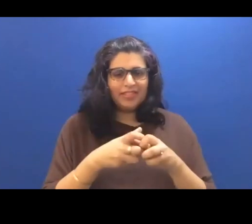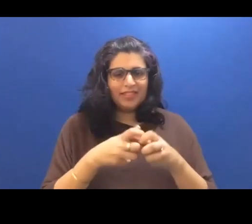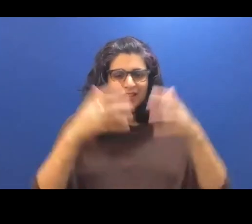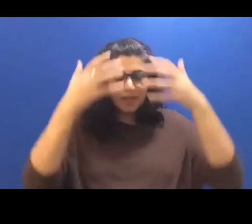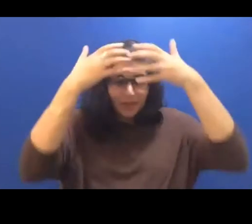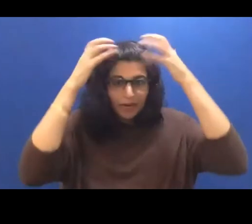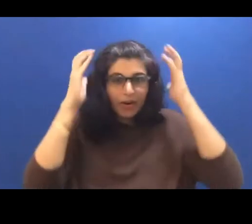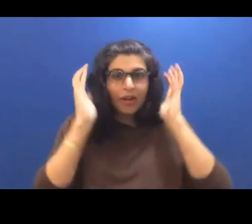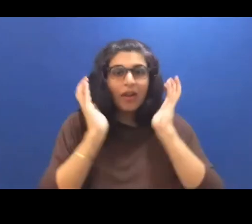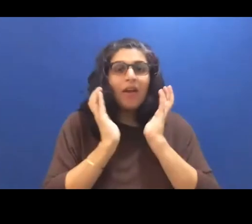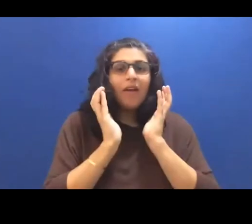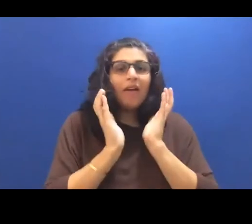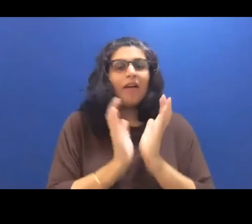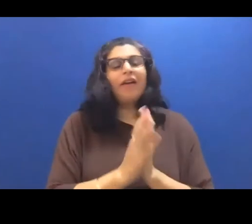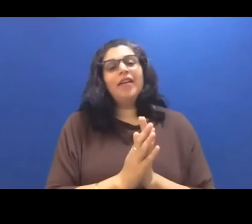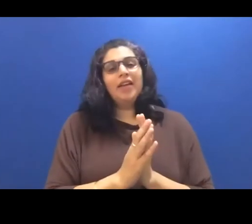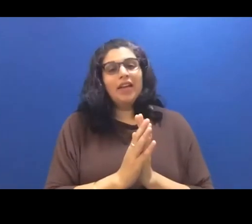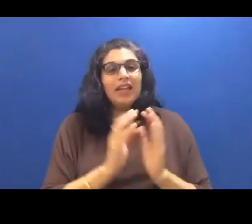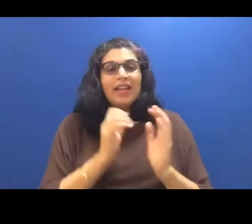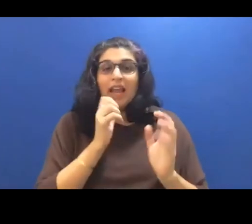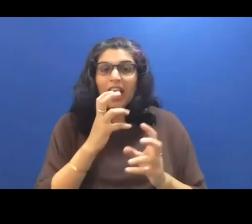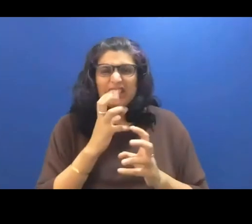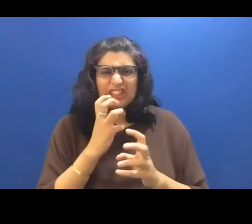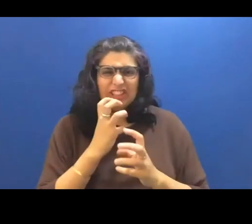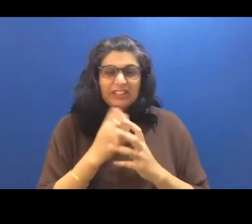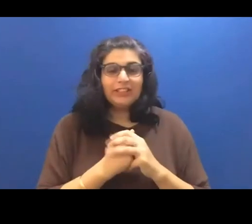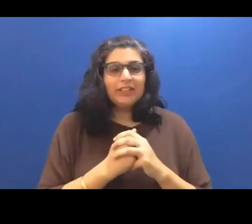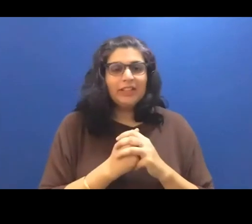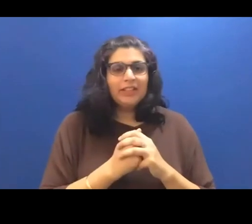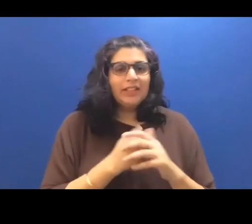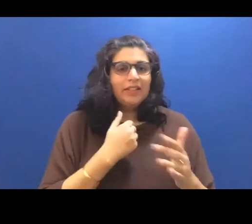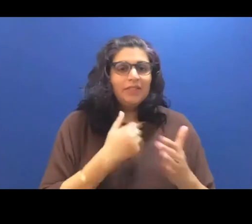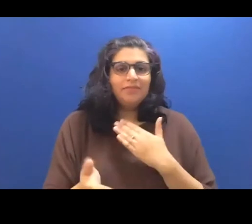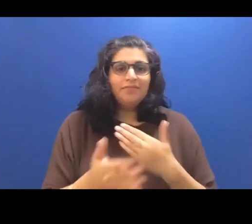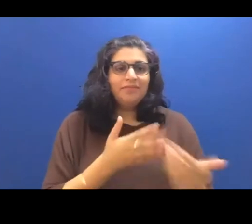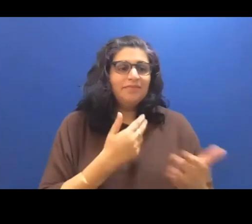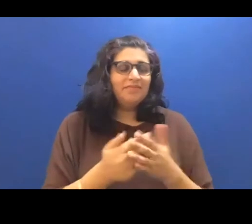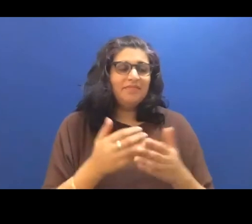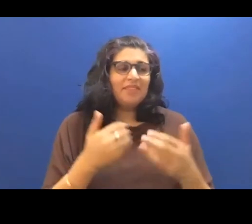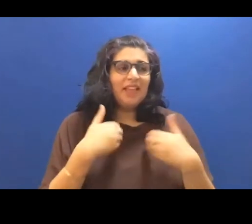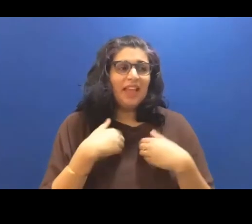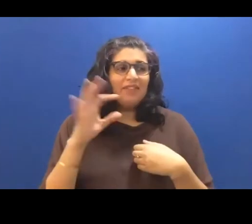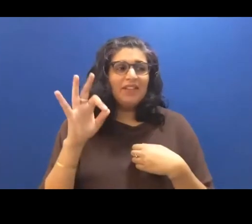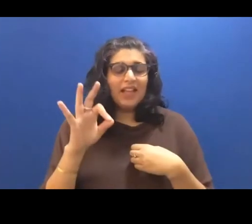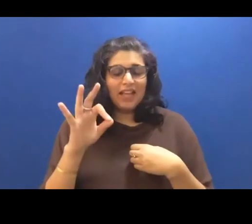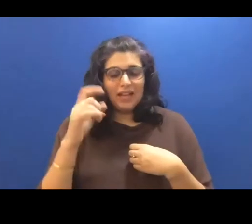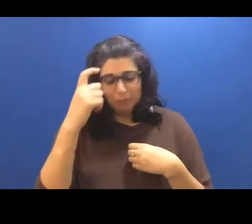But at least I wanted to eat them despite their nine brains not because of them. Where'd